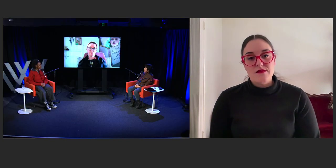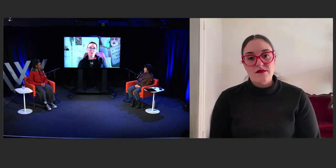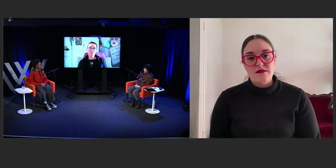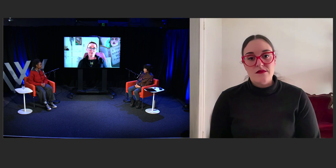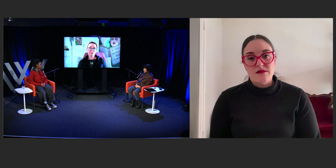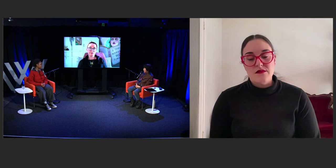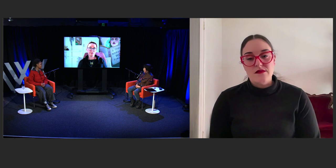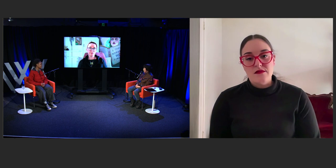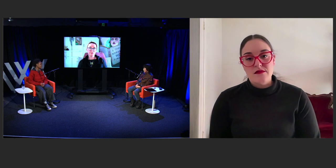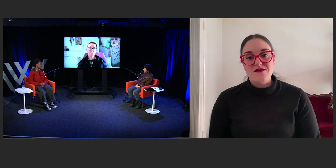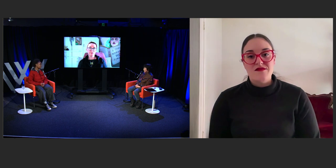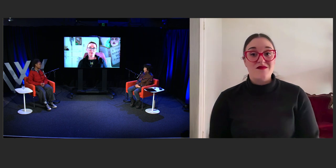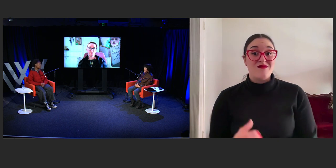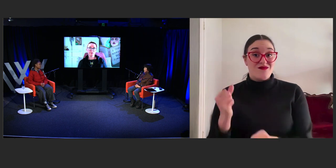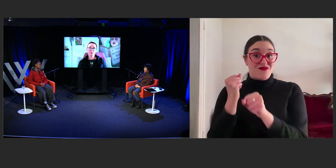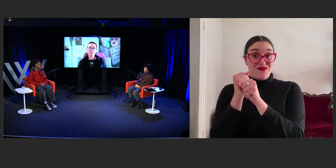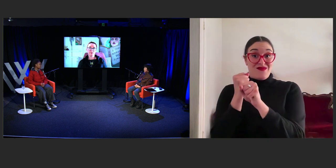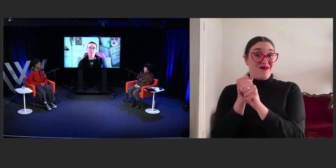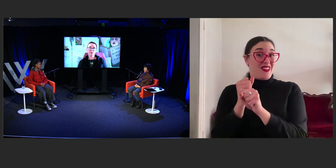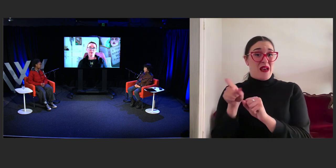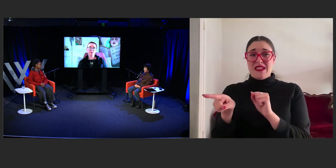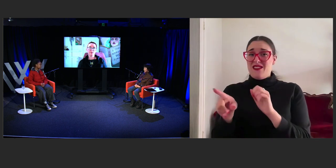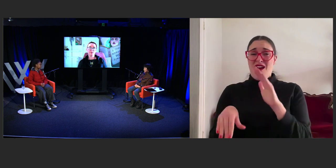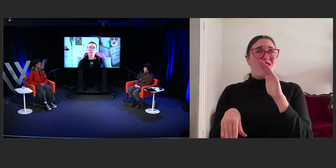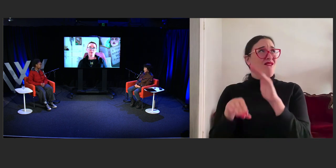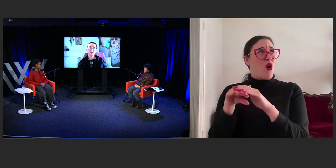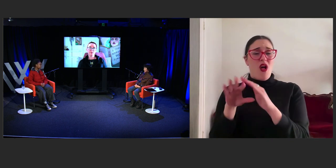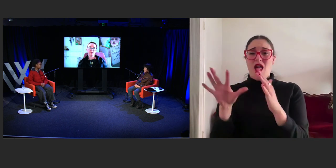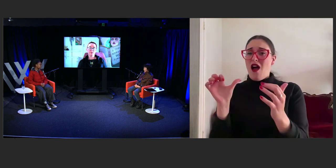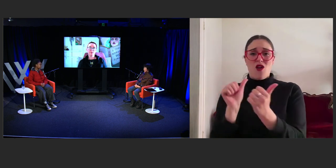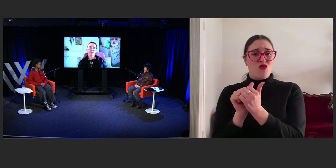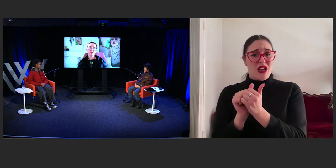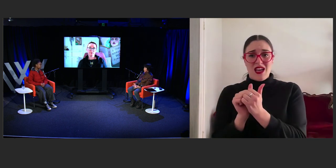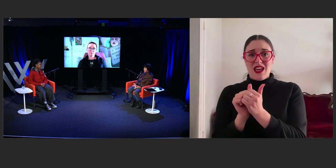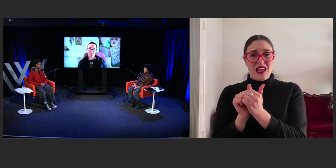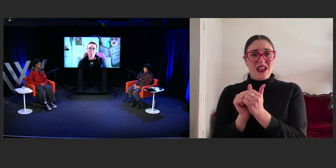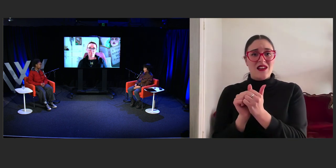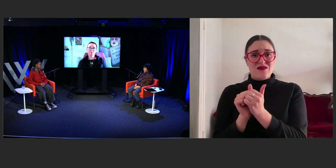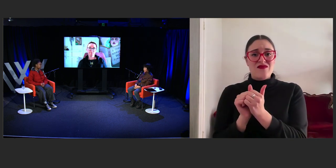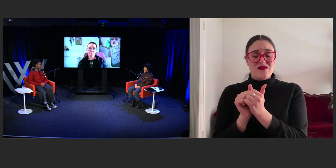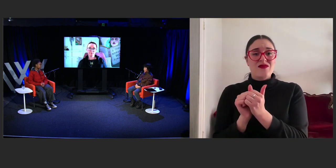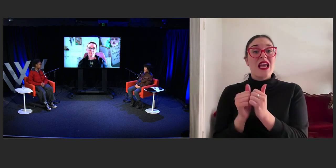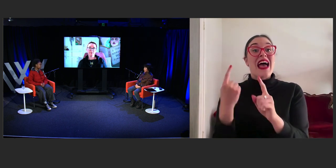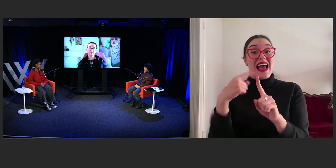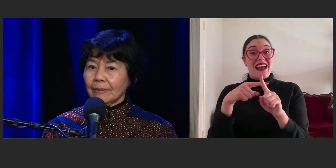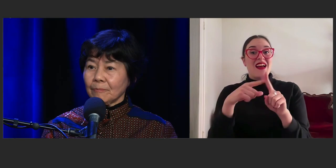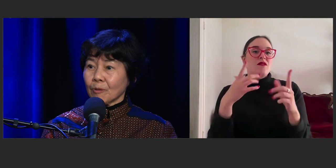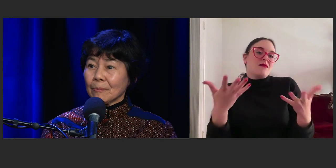Yeah, totally agree. And also education of course starts at primary school